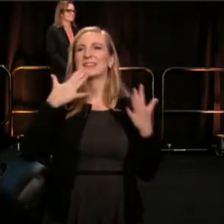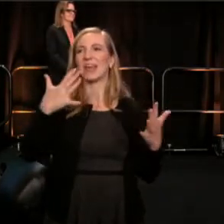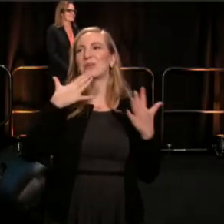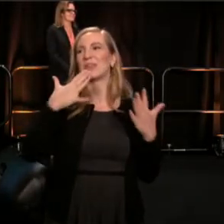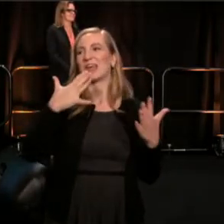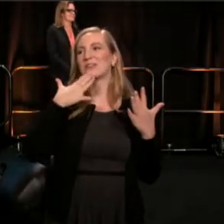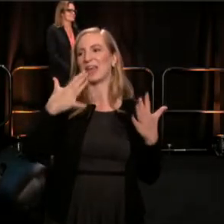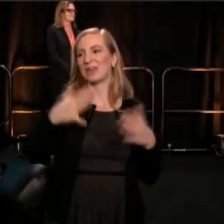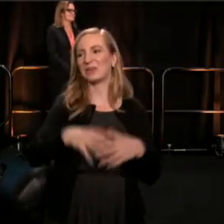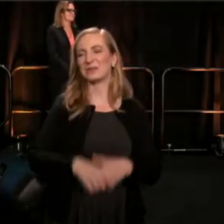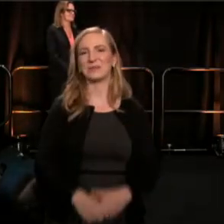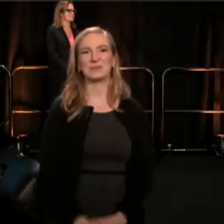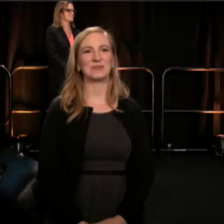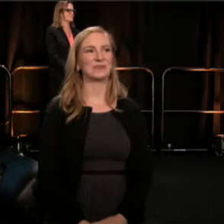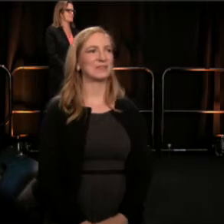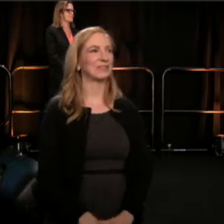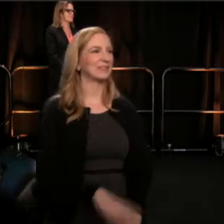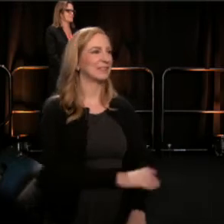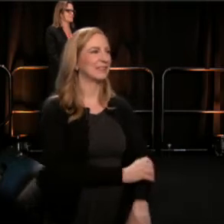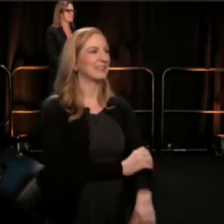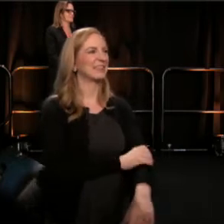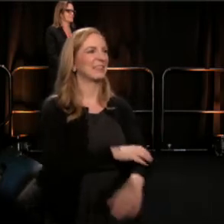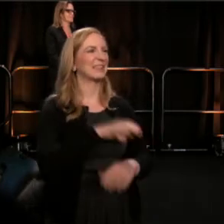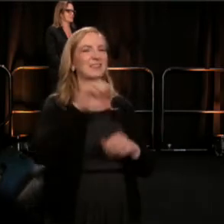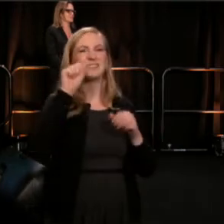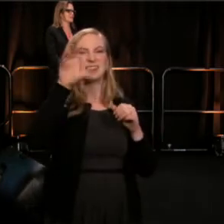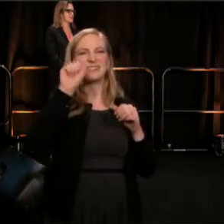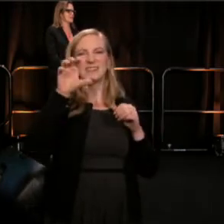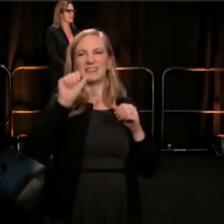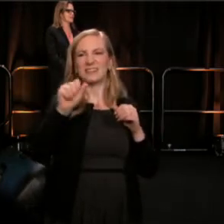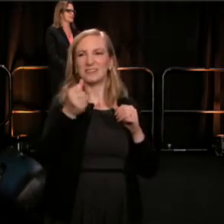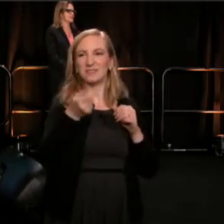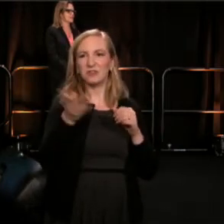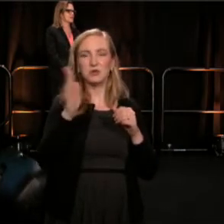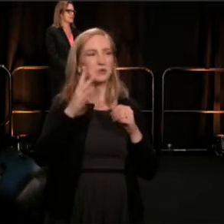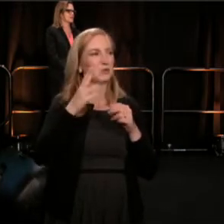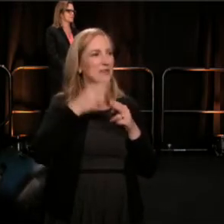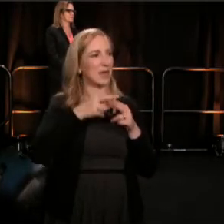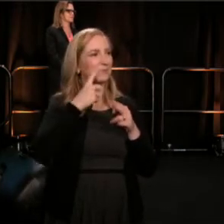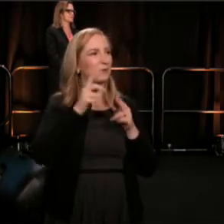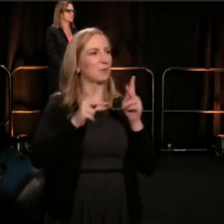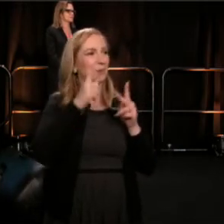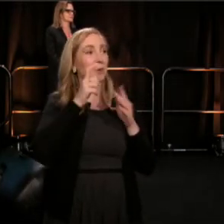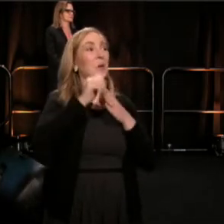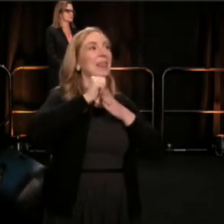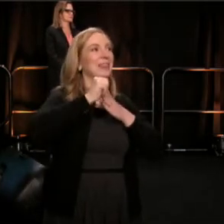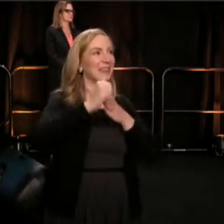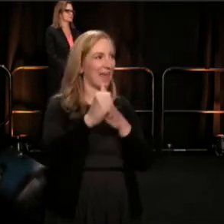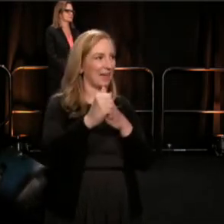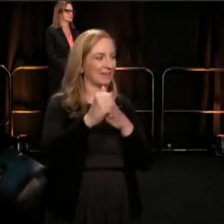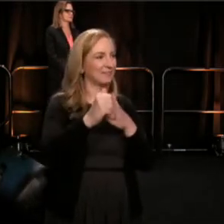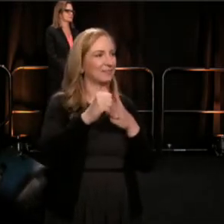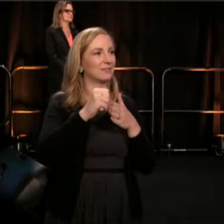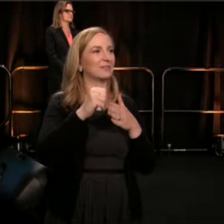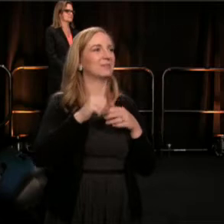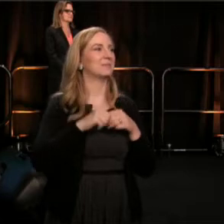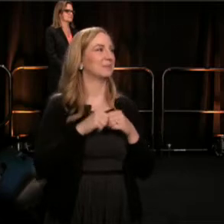In particular, I just want to shout out a few names of the folks who led committees within the host committee, and did some extra heavy lifting on their own, and that includes: